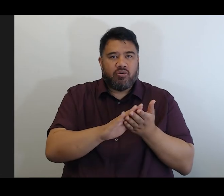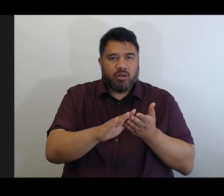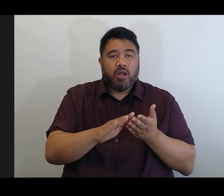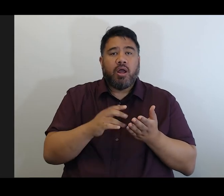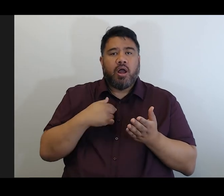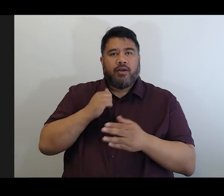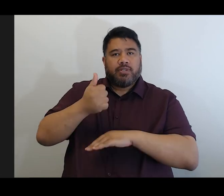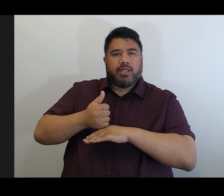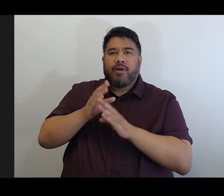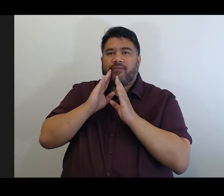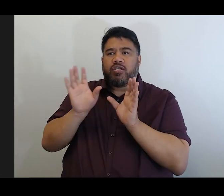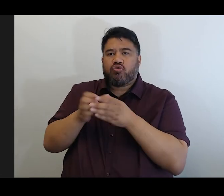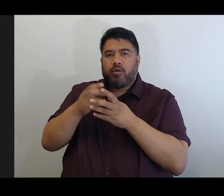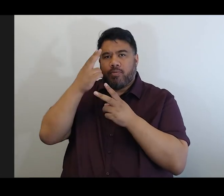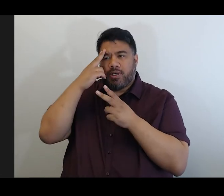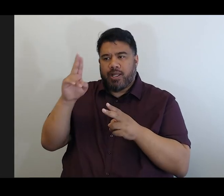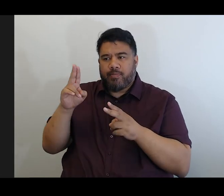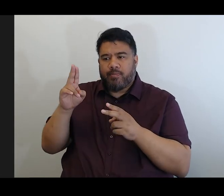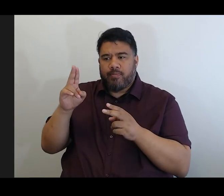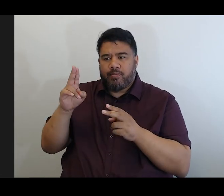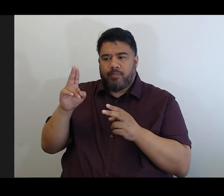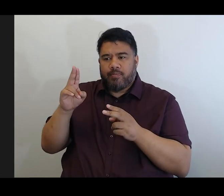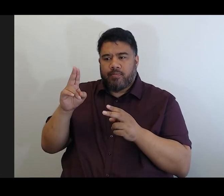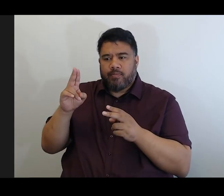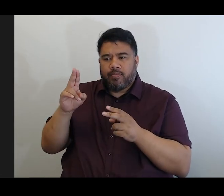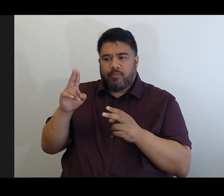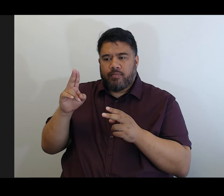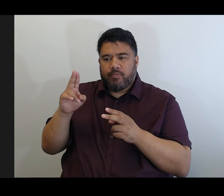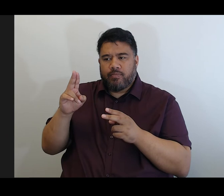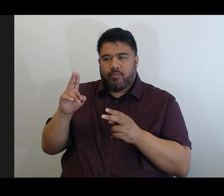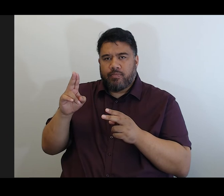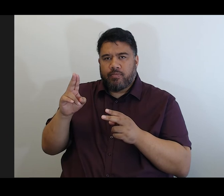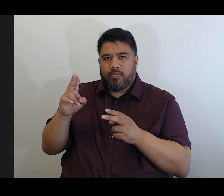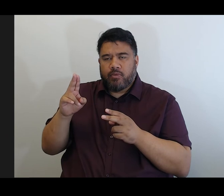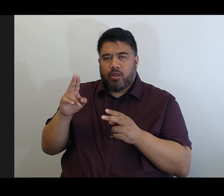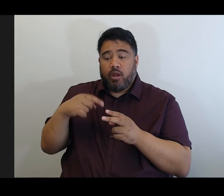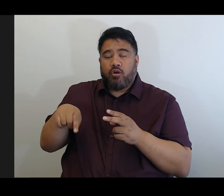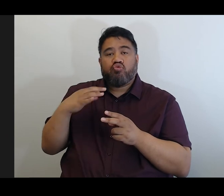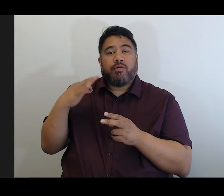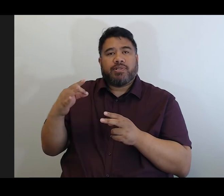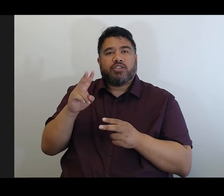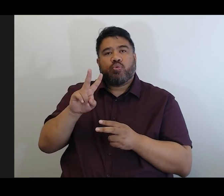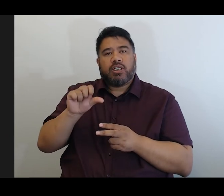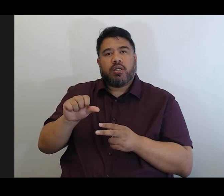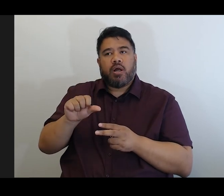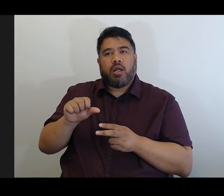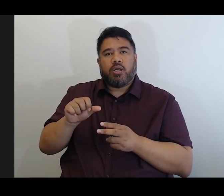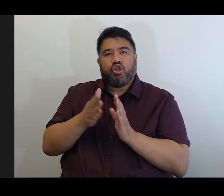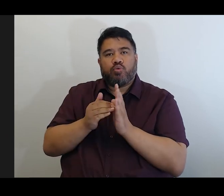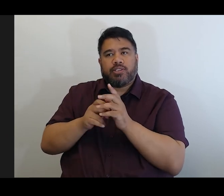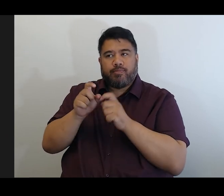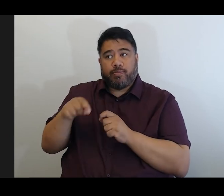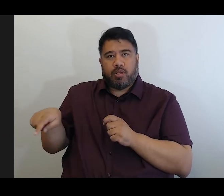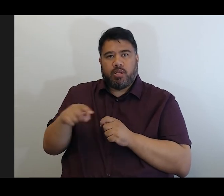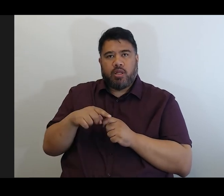Collectively, I'm here on behalf of 29 other New Zealanders with lived experiences of disabilities.